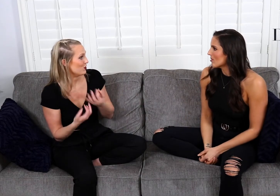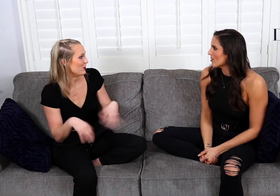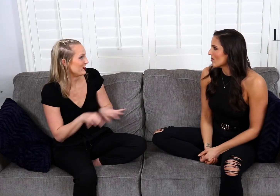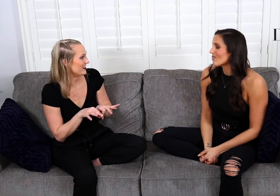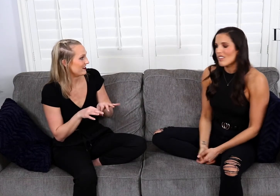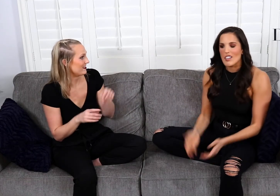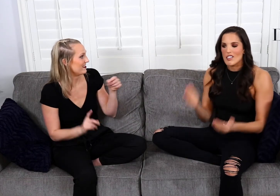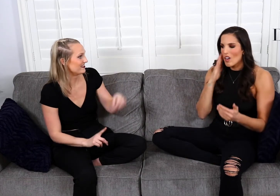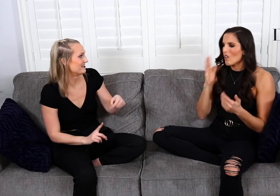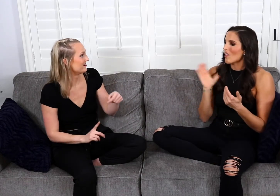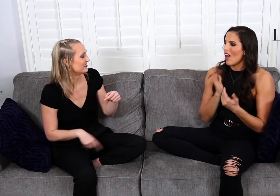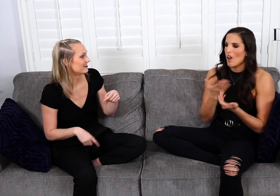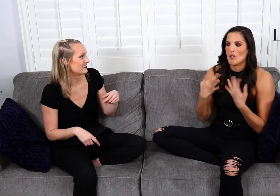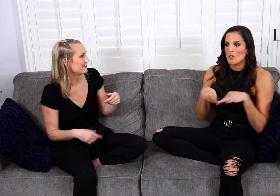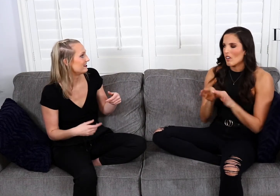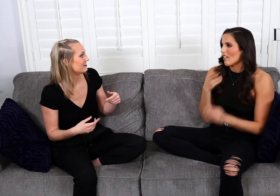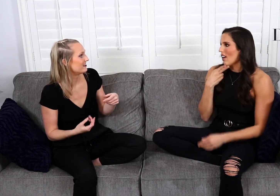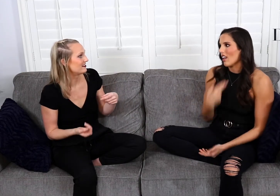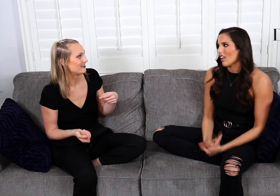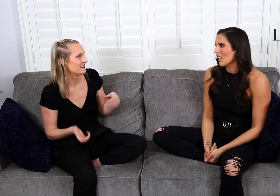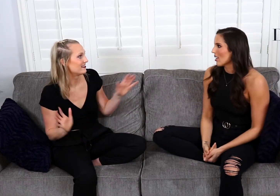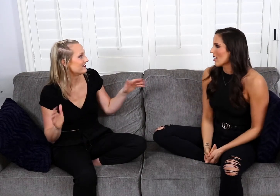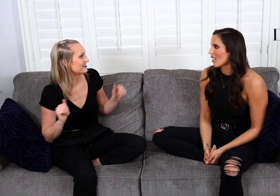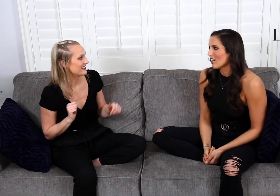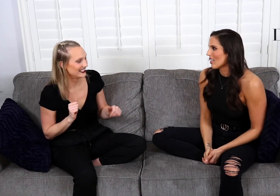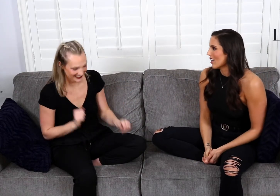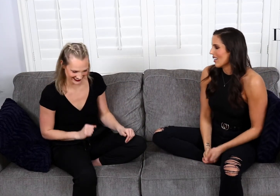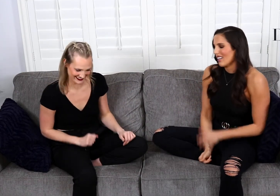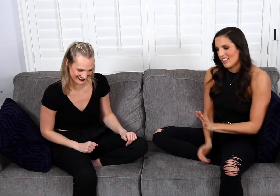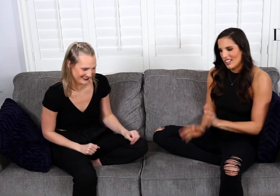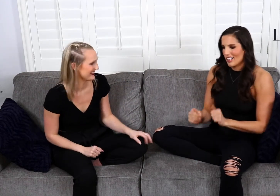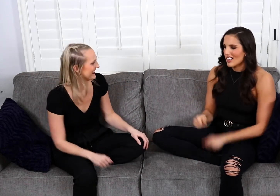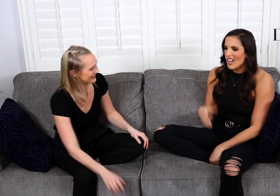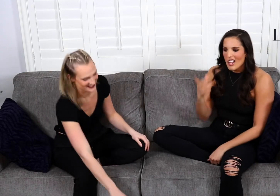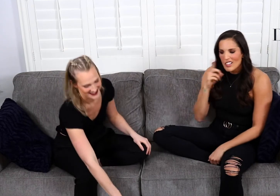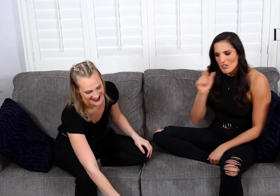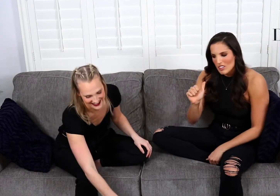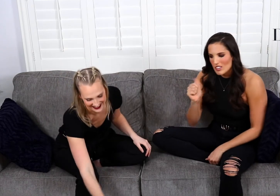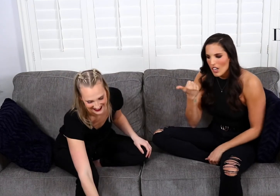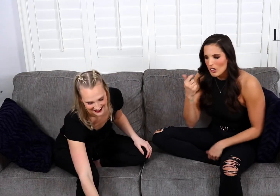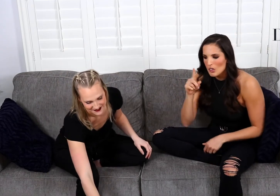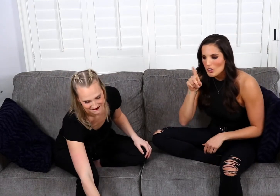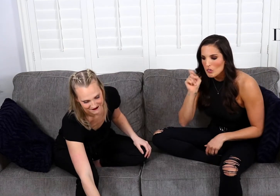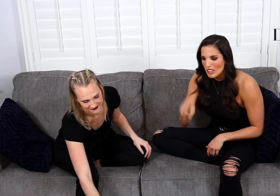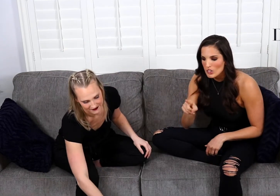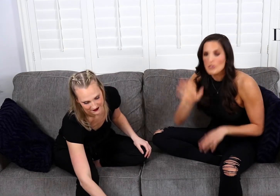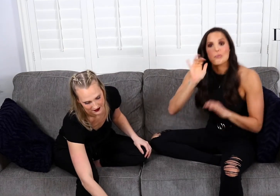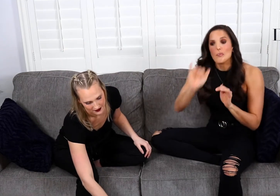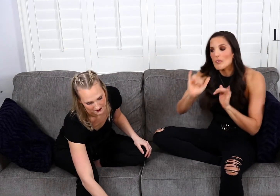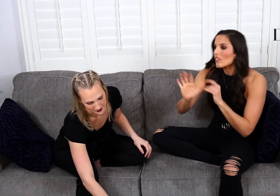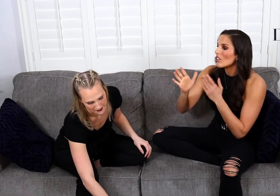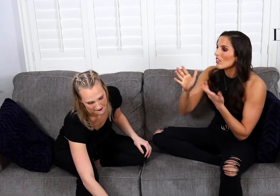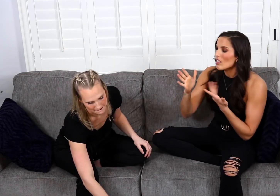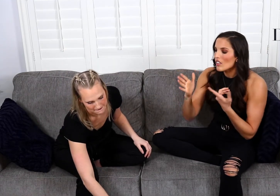And to know our worth. To know our worth, honey! I think there was another question. Oh, yeah!